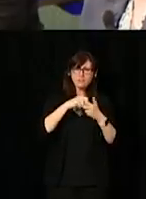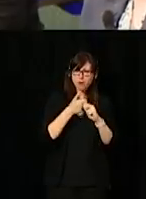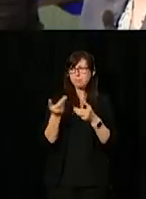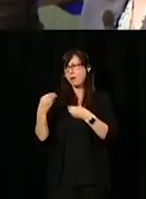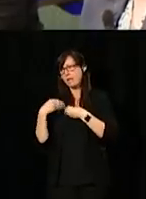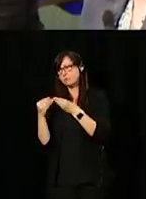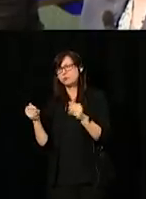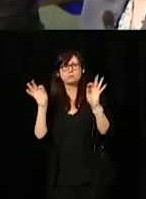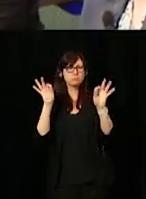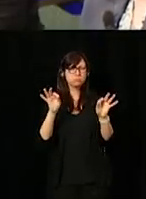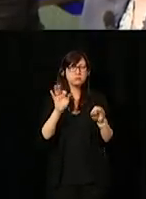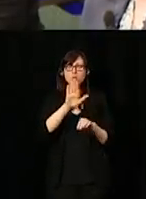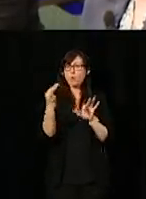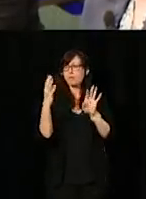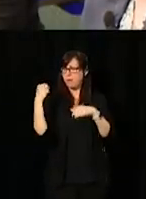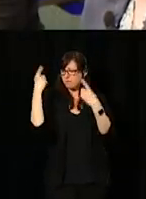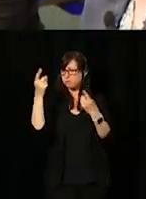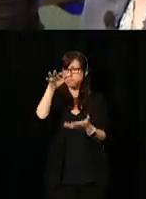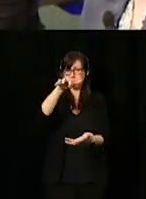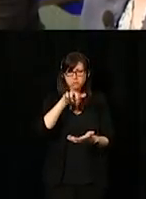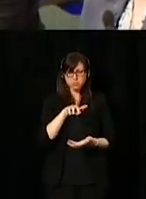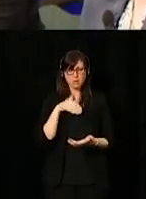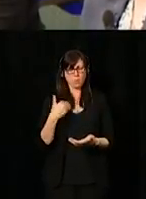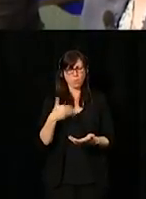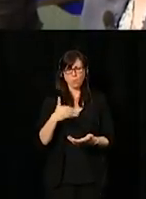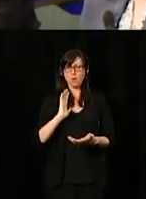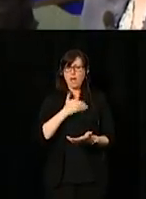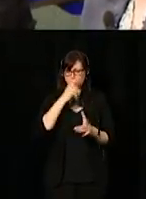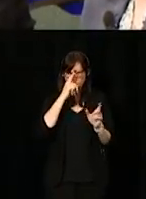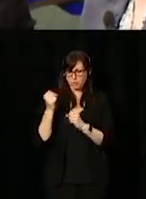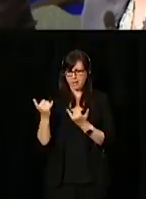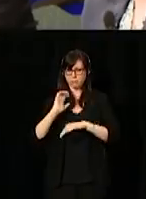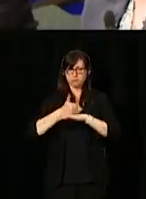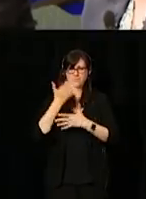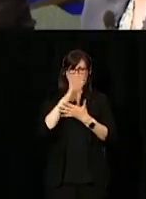...And the input you have given us that our strategy focuses on five key areas.